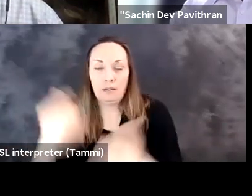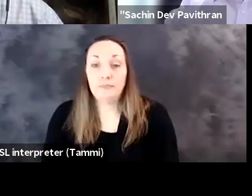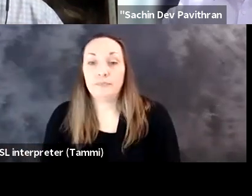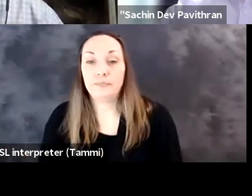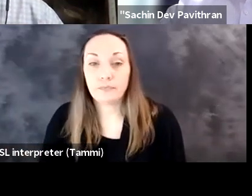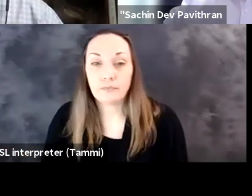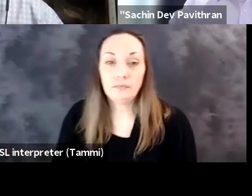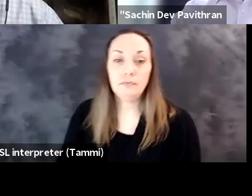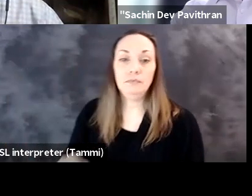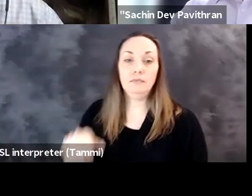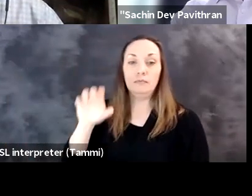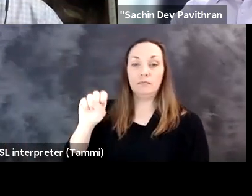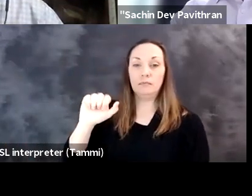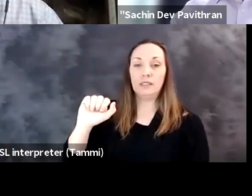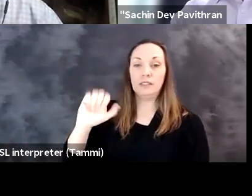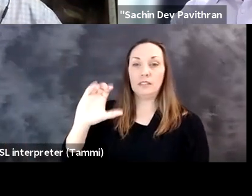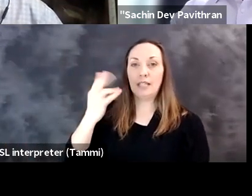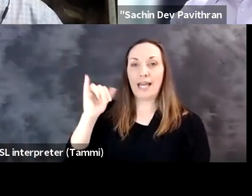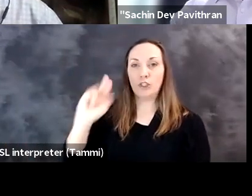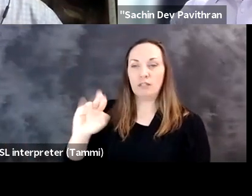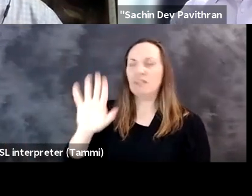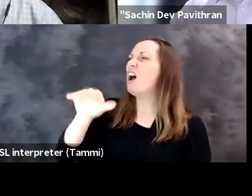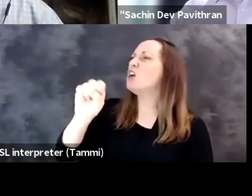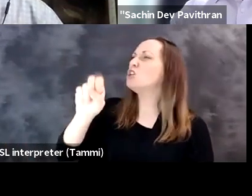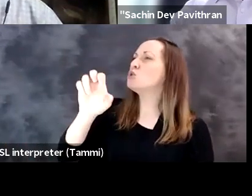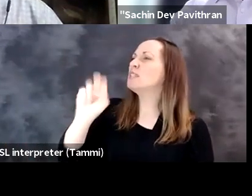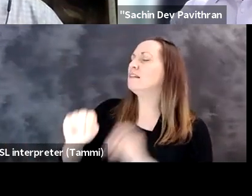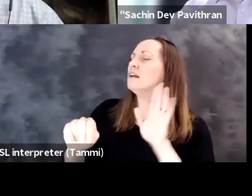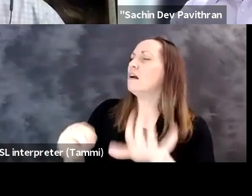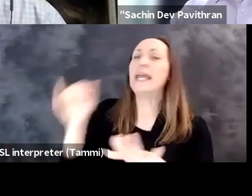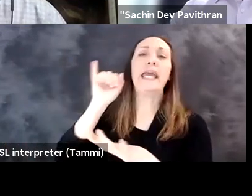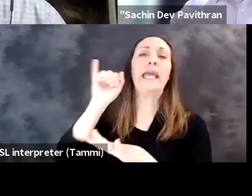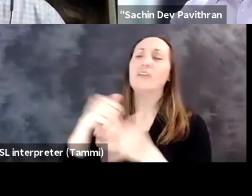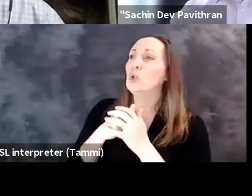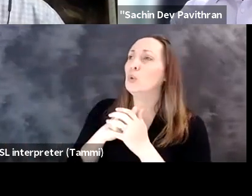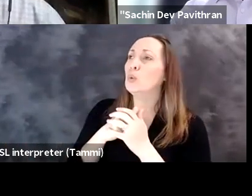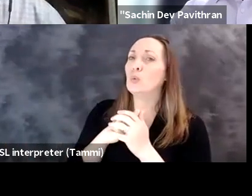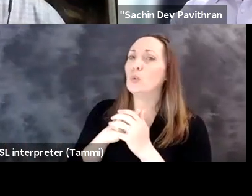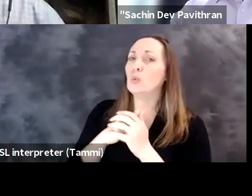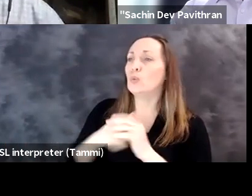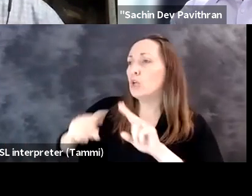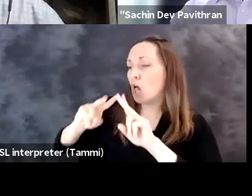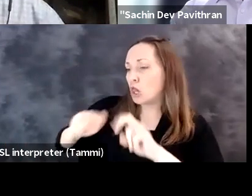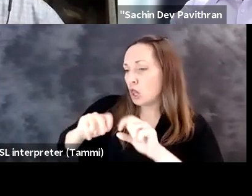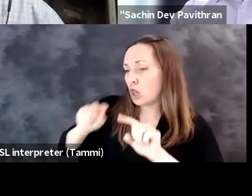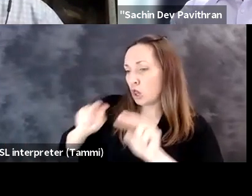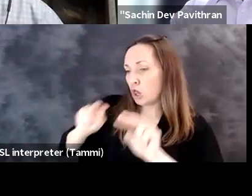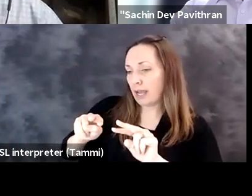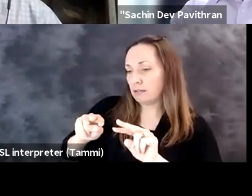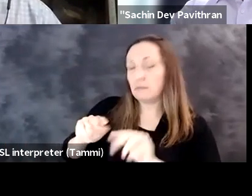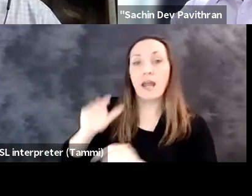don't have them yet, right, starting something if you don't have anything. Sachin: Susan, this is Sachin if I